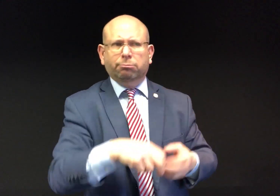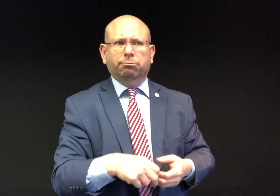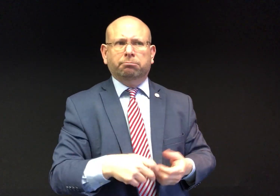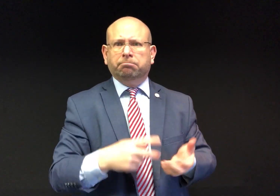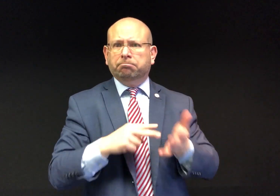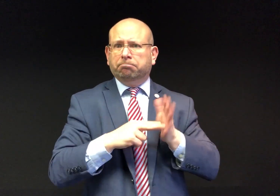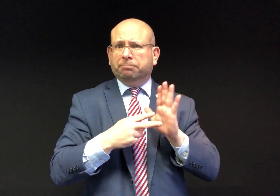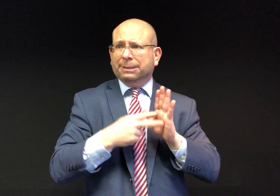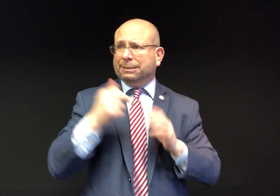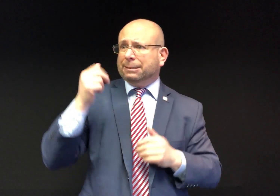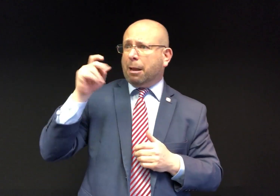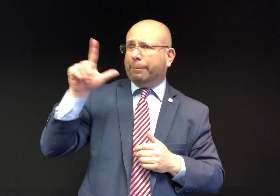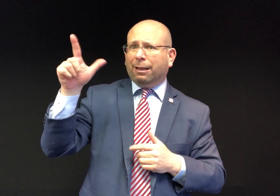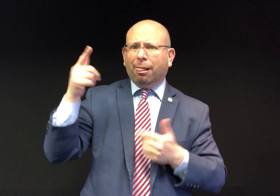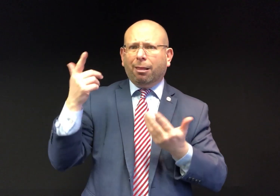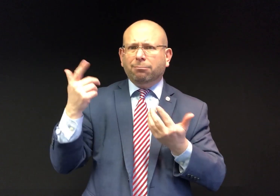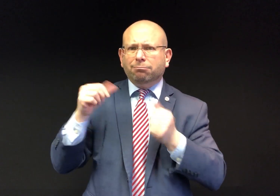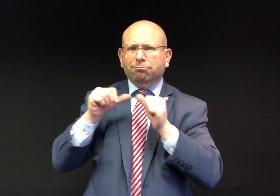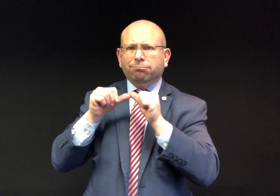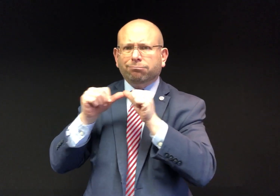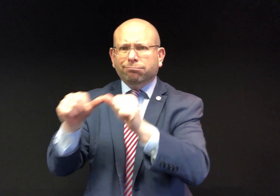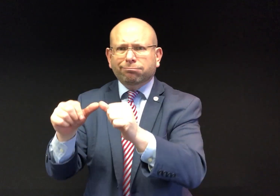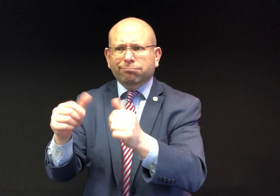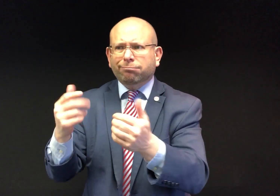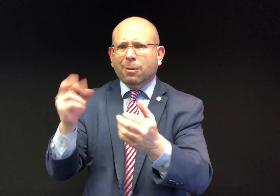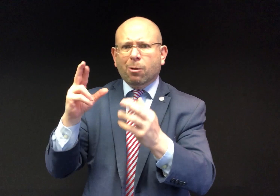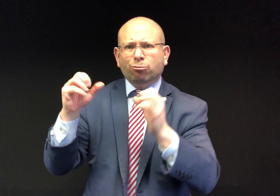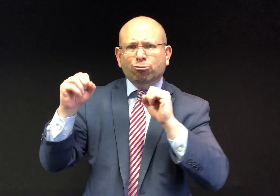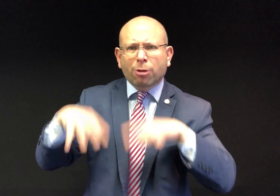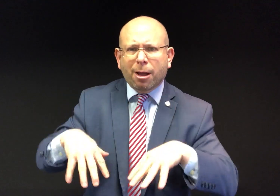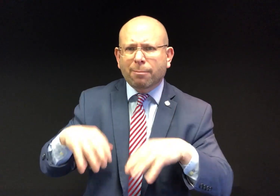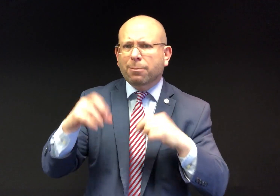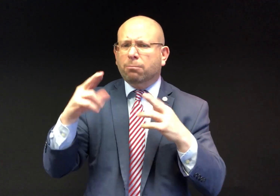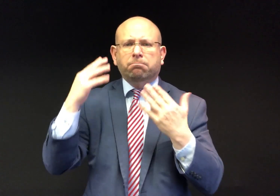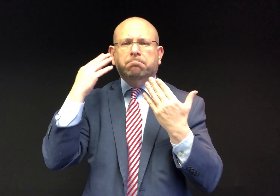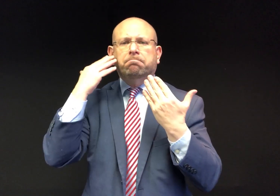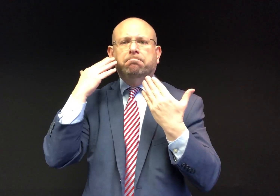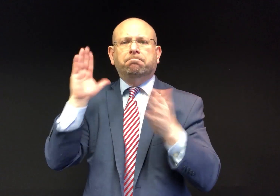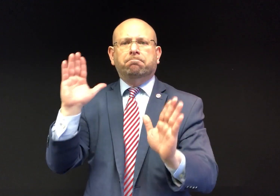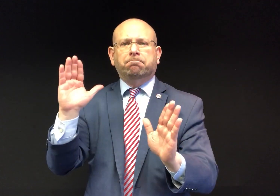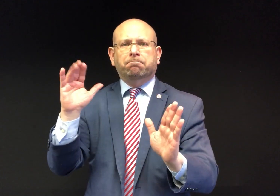we are exploring what that means for resolving the entire case.